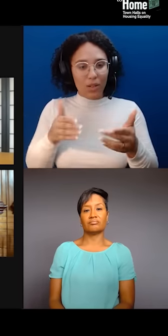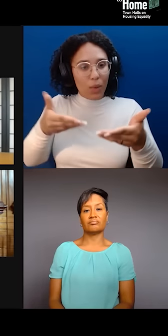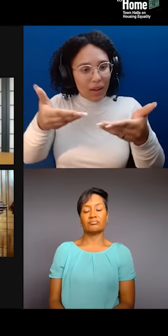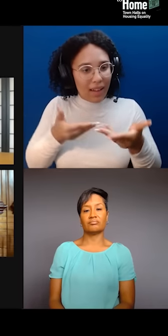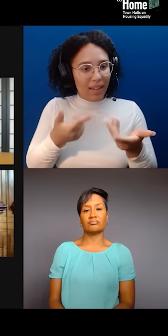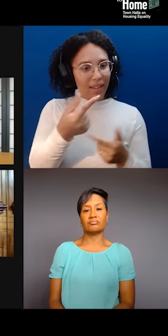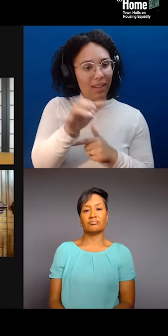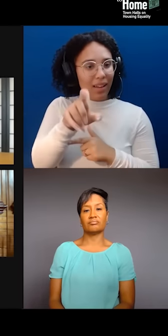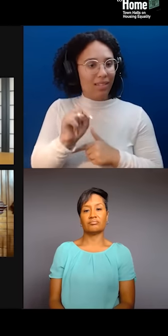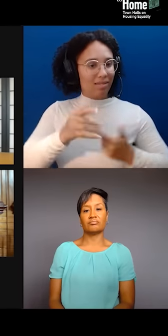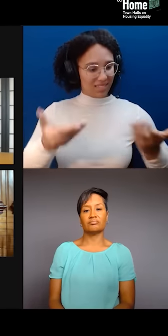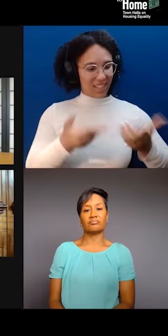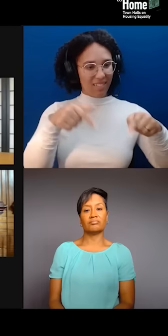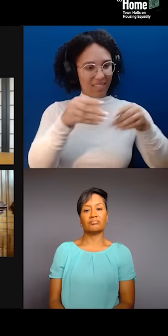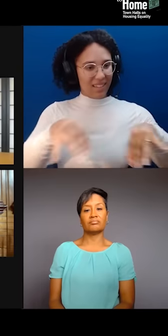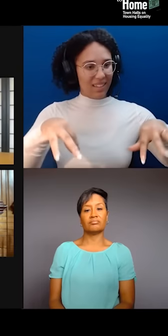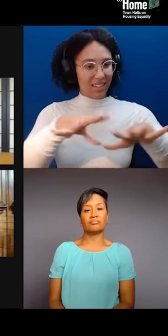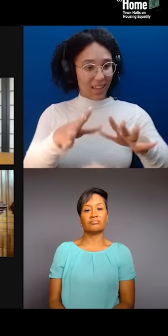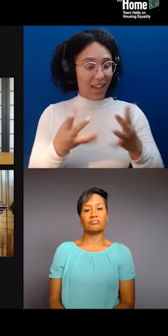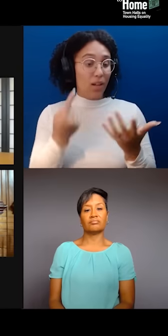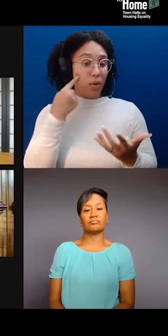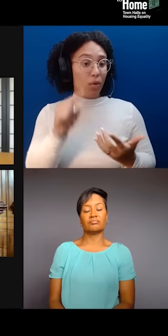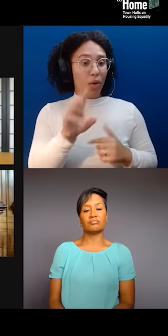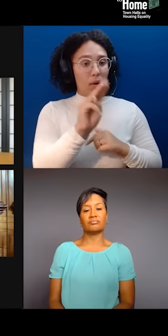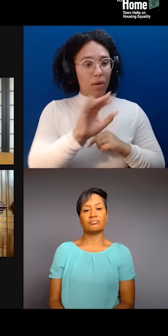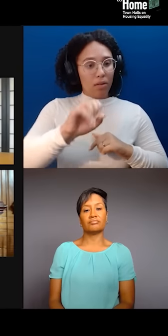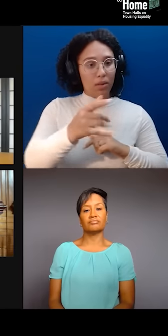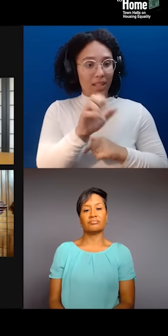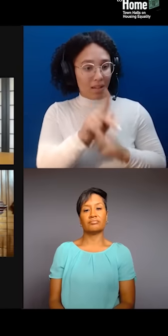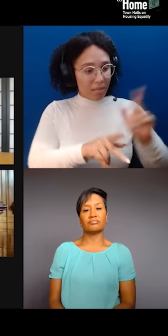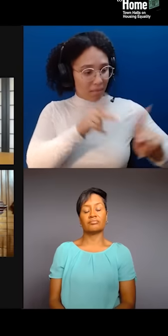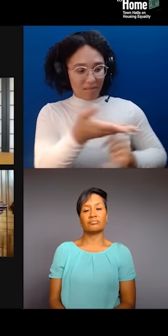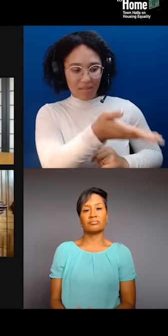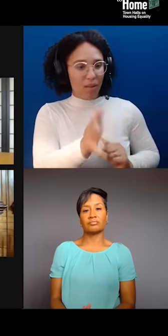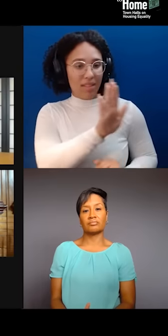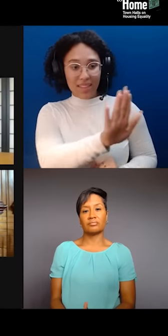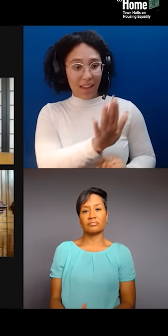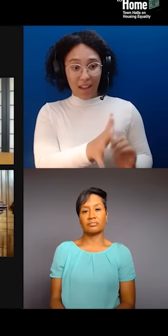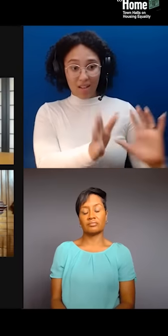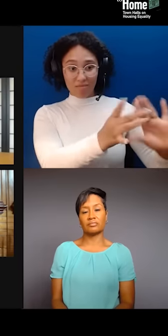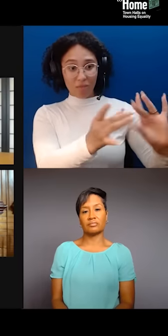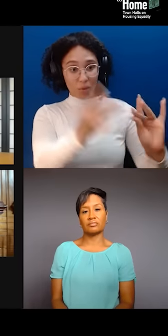and I'm not speaking on their behalf, I'm simply telling some historical facts, started in the 1700s.